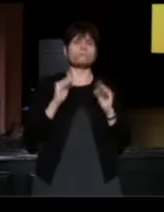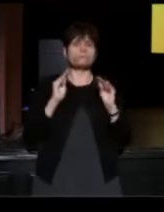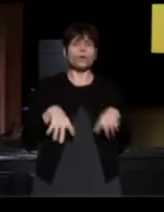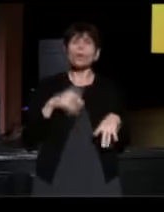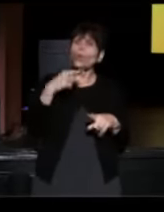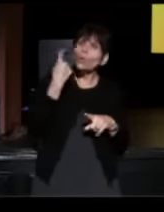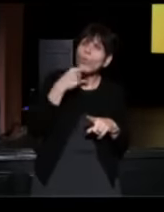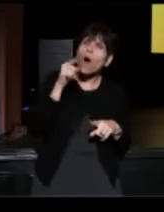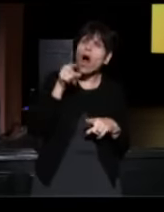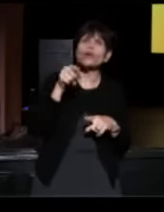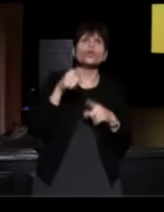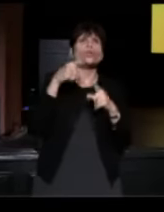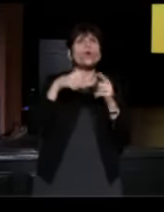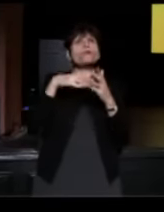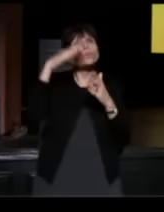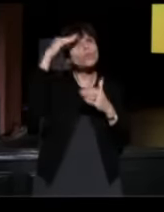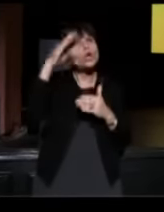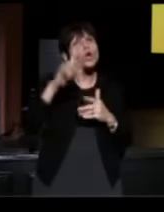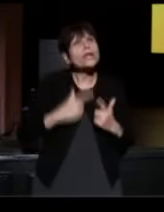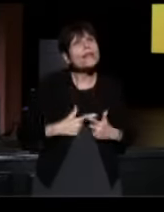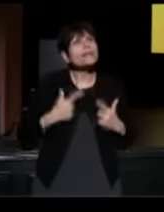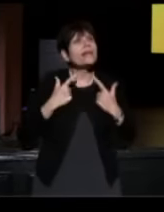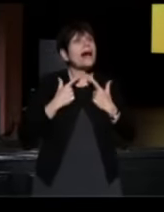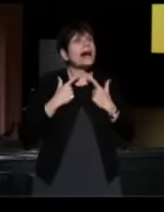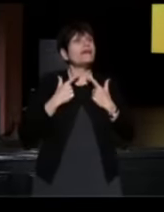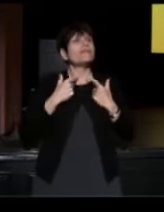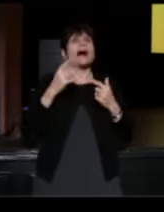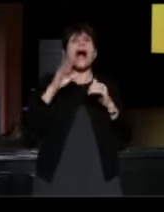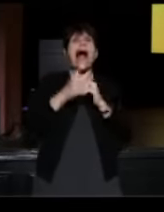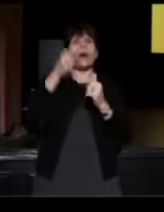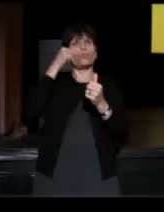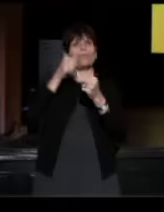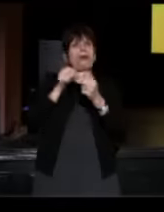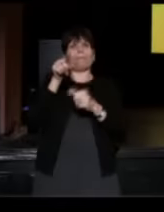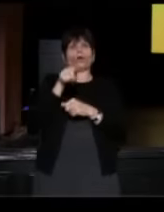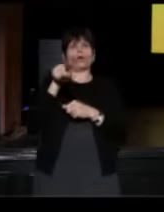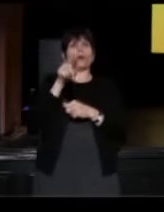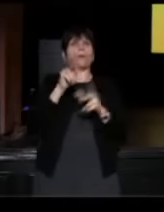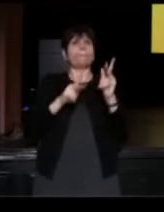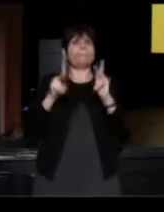what have you learned in life?, how do you want to be remembered?" That you could almost see people's backs straighten